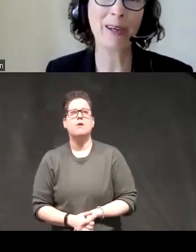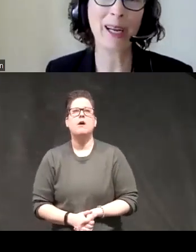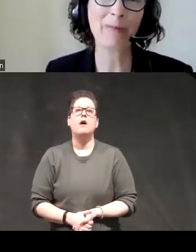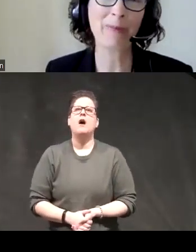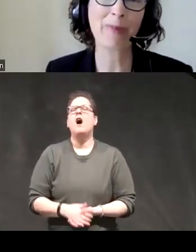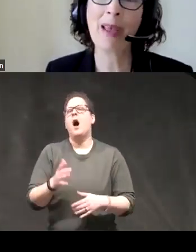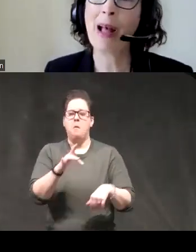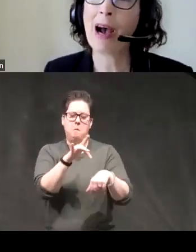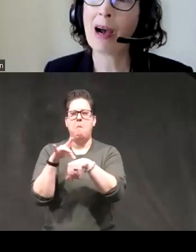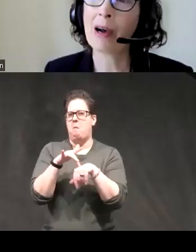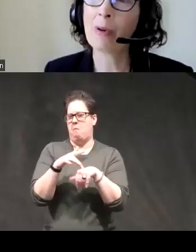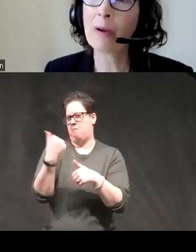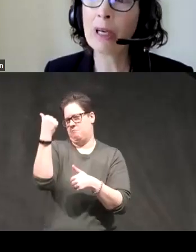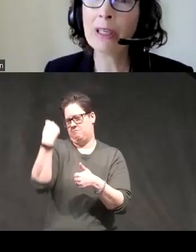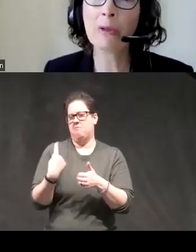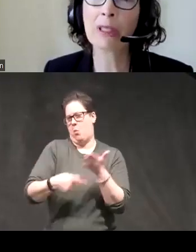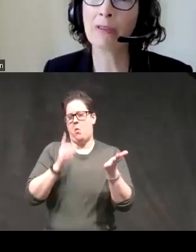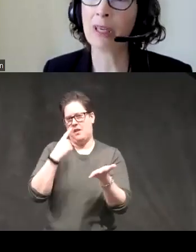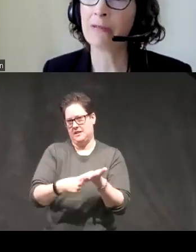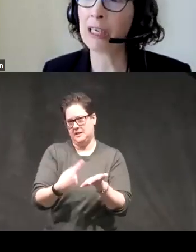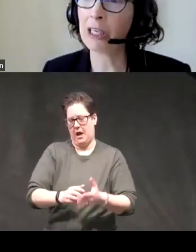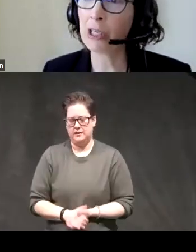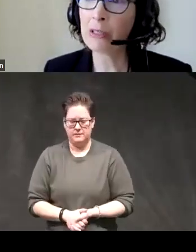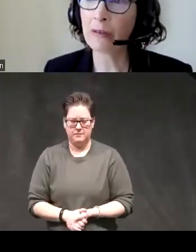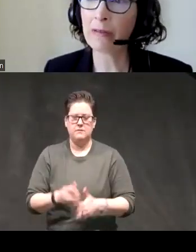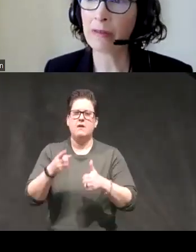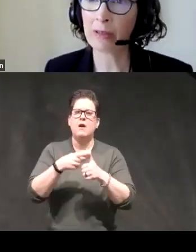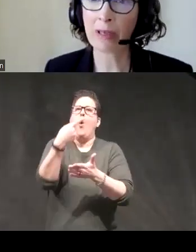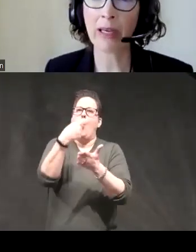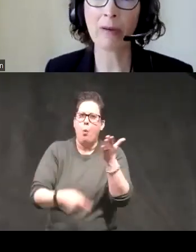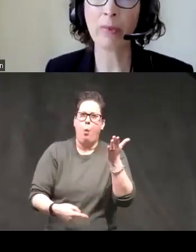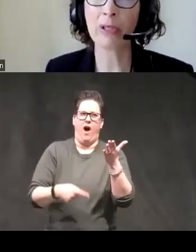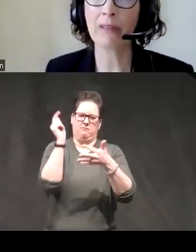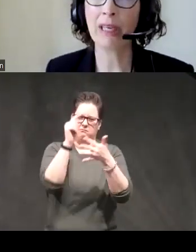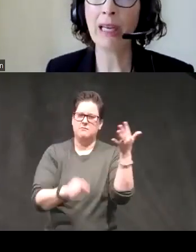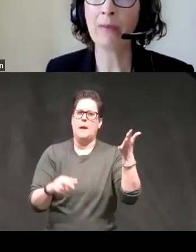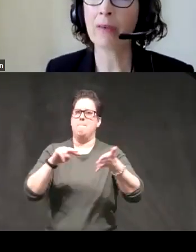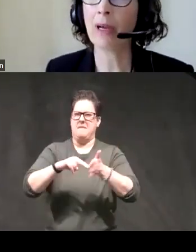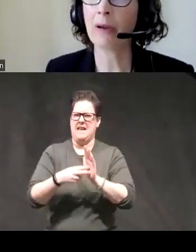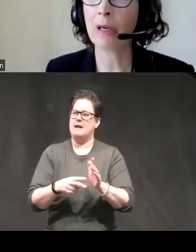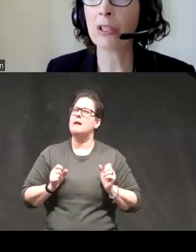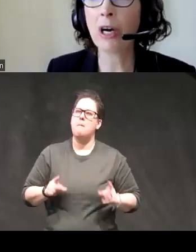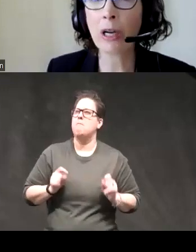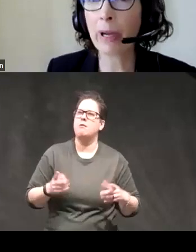do here what I want to do is give you definitions of this kind of impulsivity I want to talk about